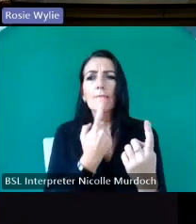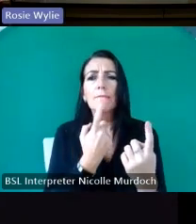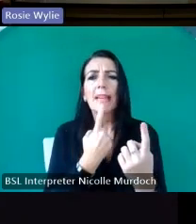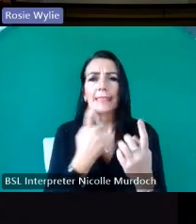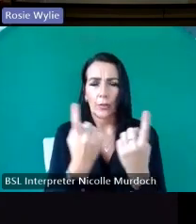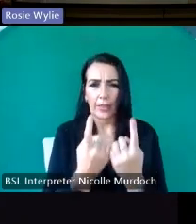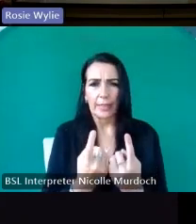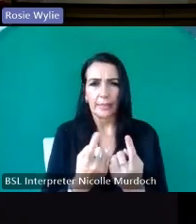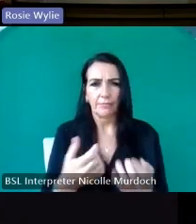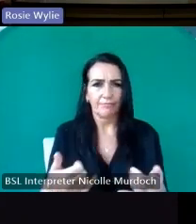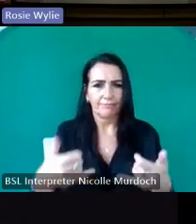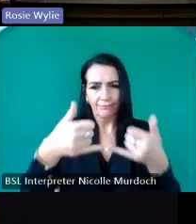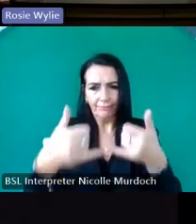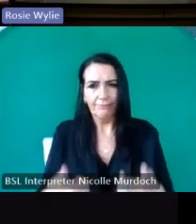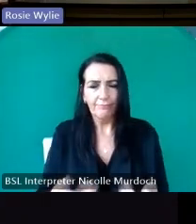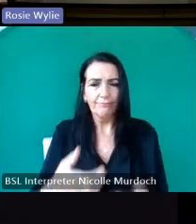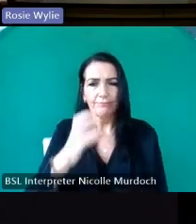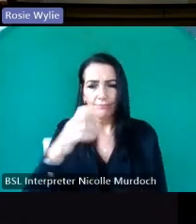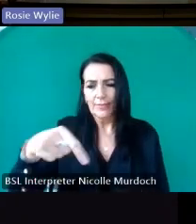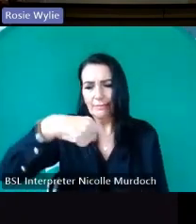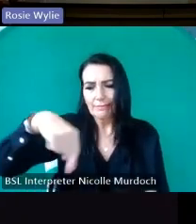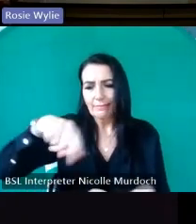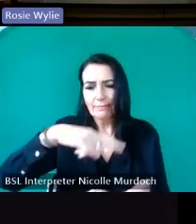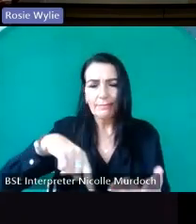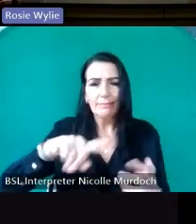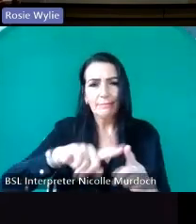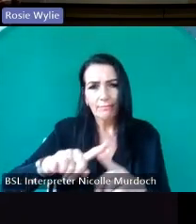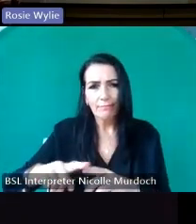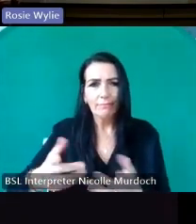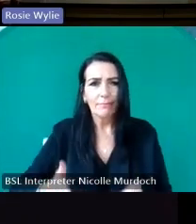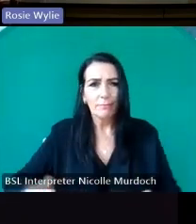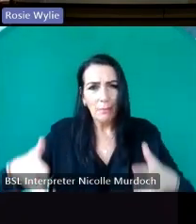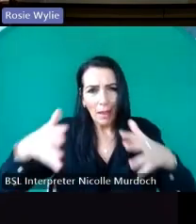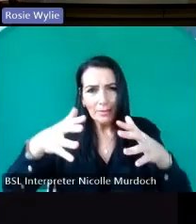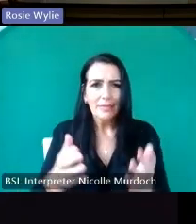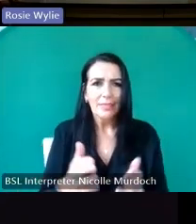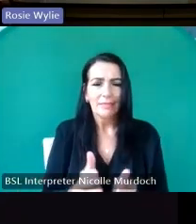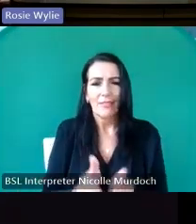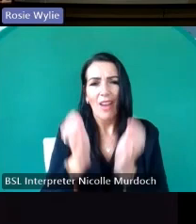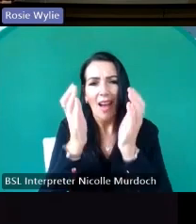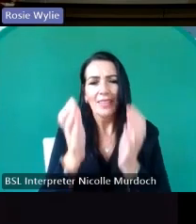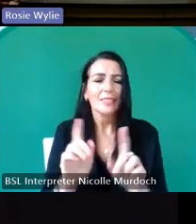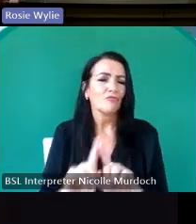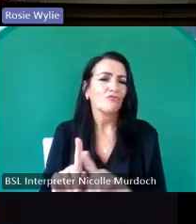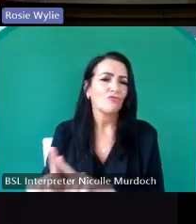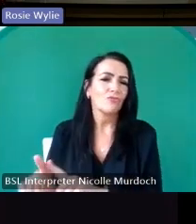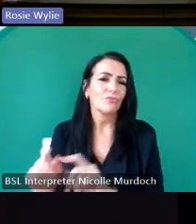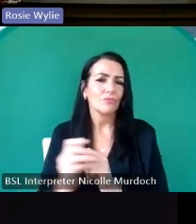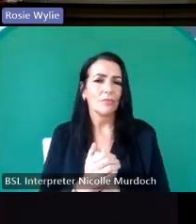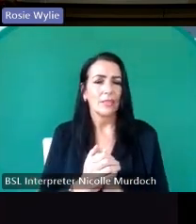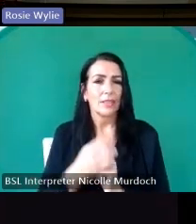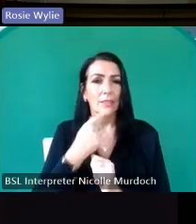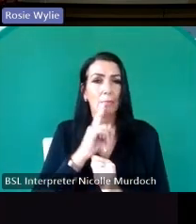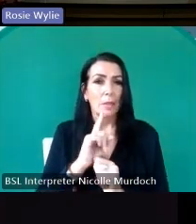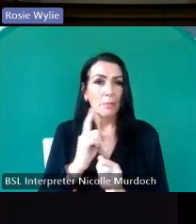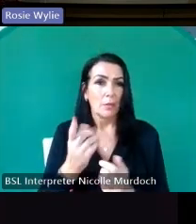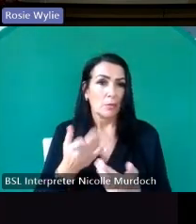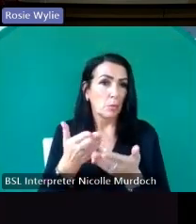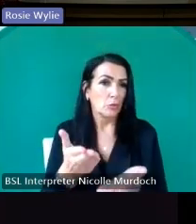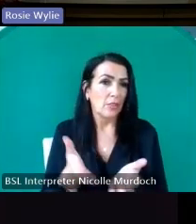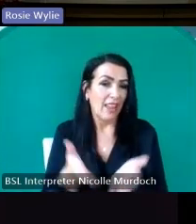flaggin dishes book rests baskets vases because sometimes people donate a vas to in memory of a